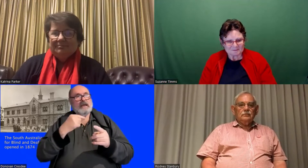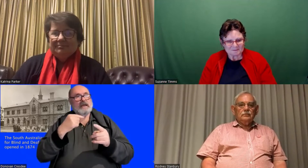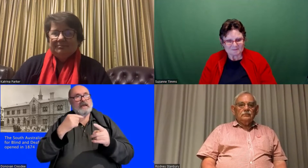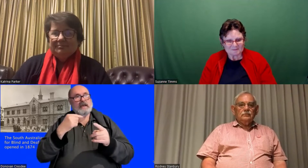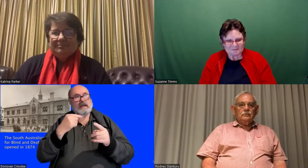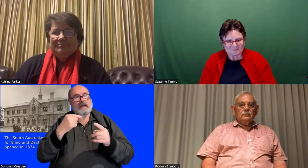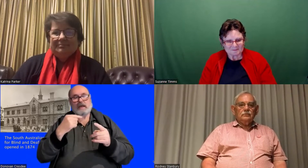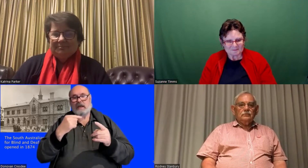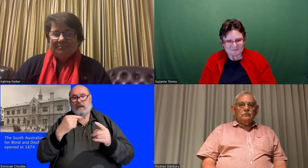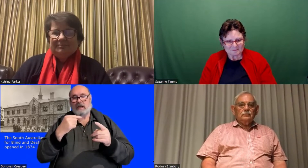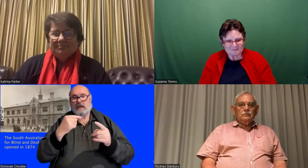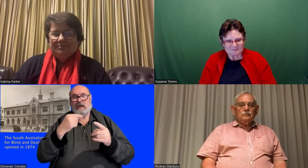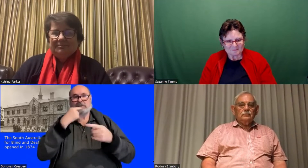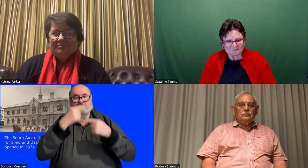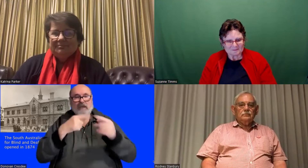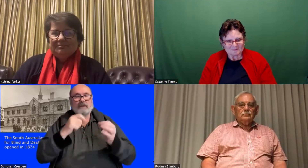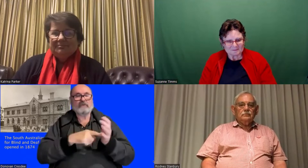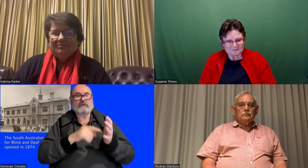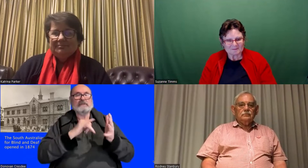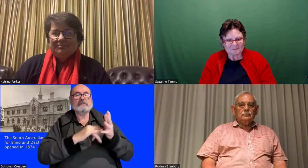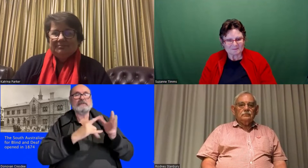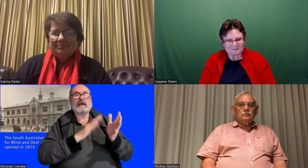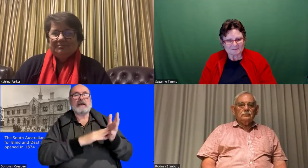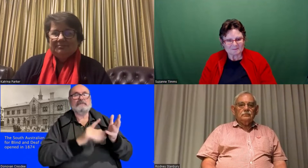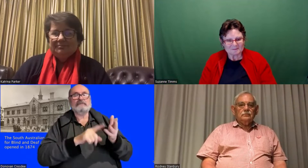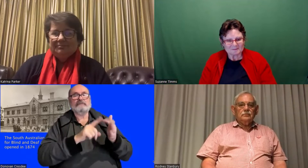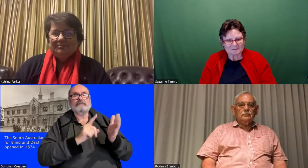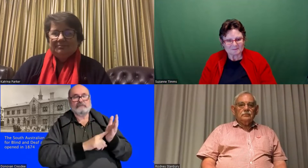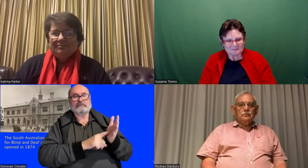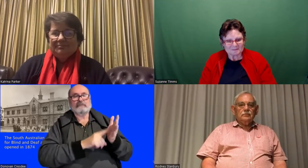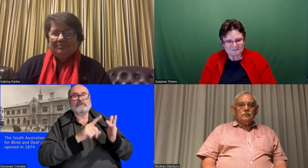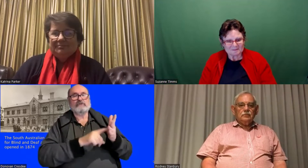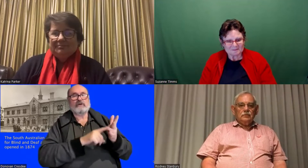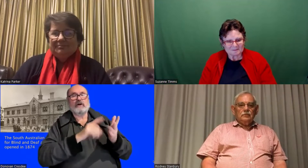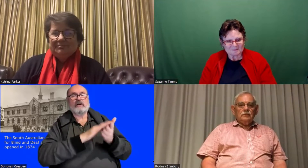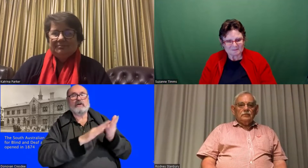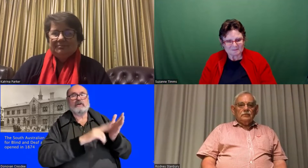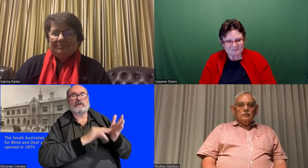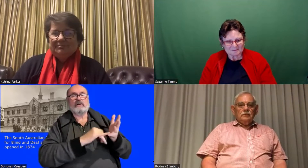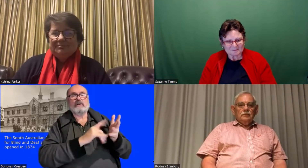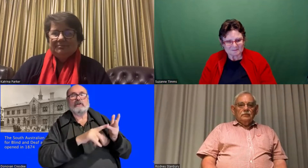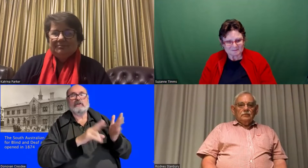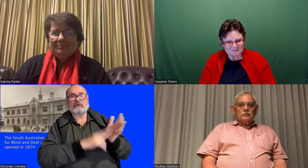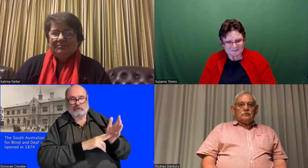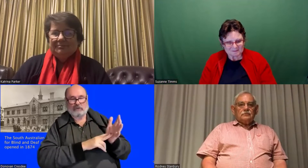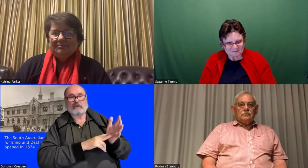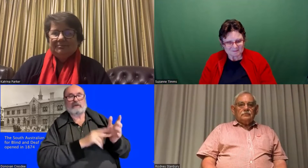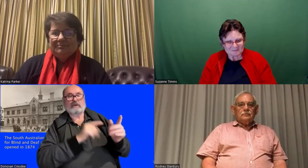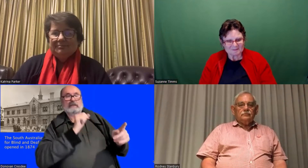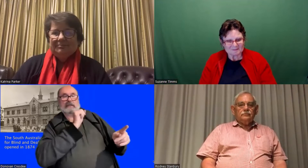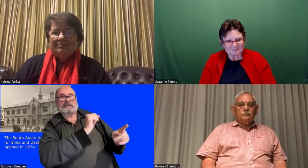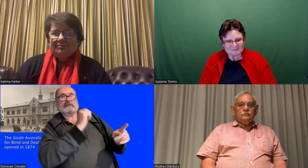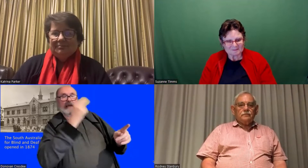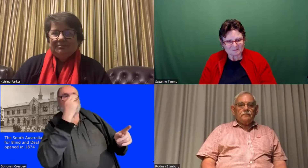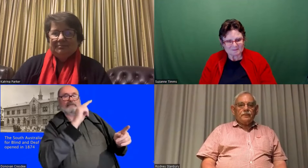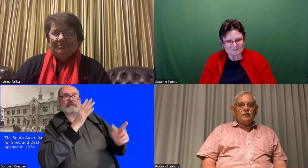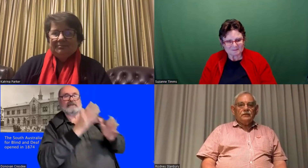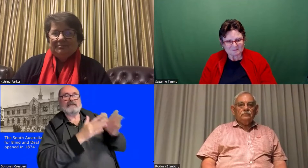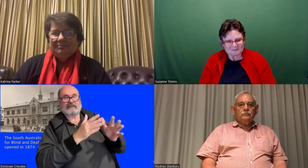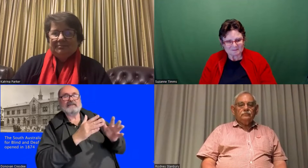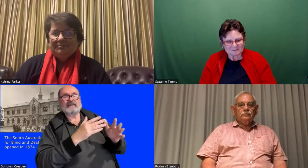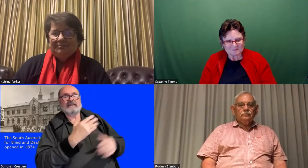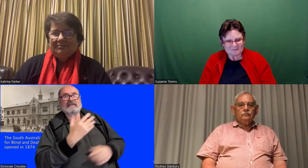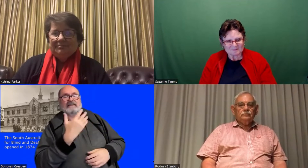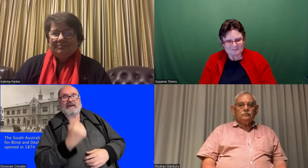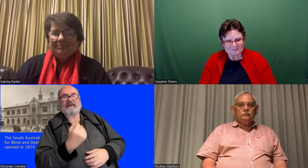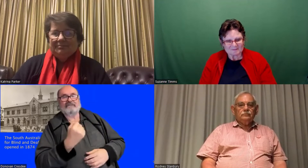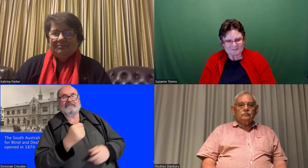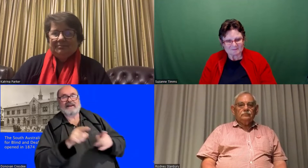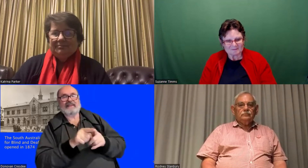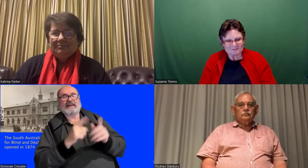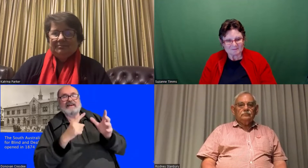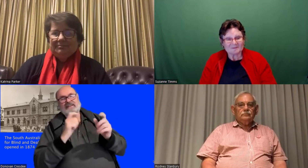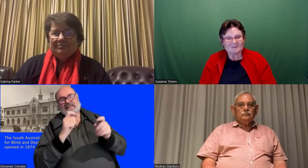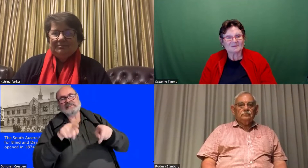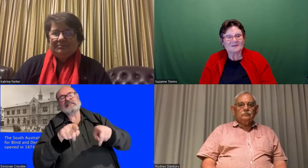from my perspective I want to explain who Samuel Johnson was his name sign was very